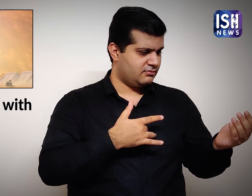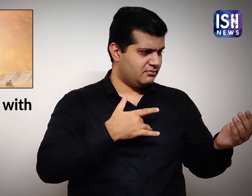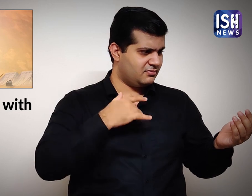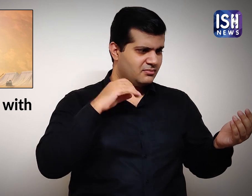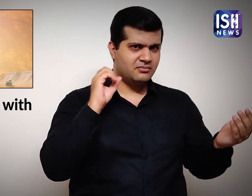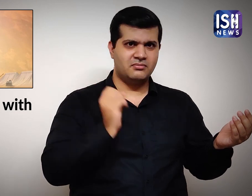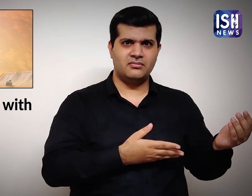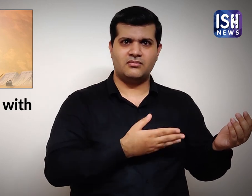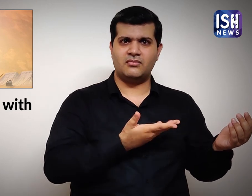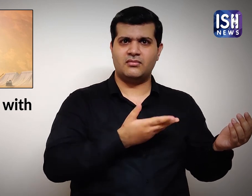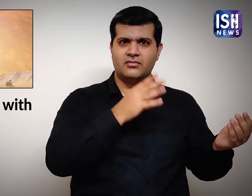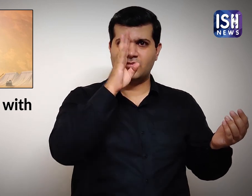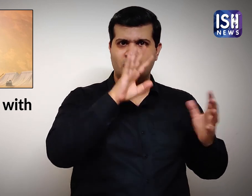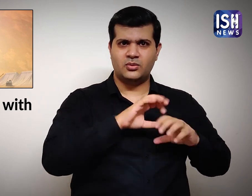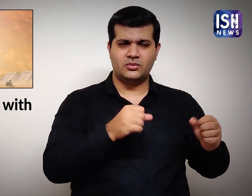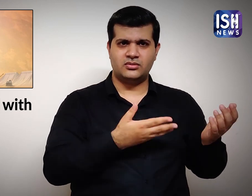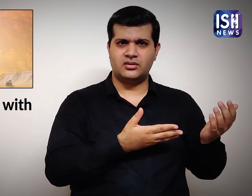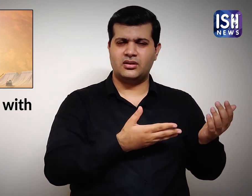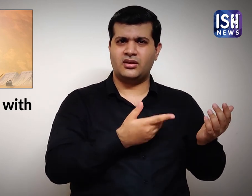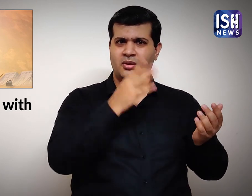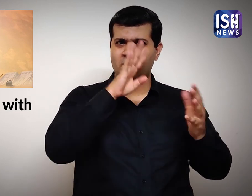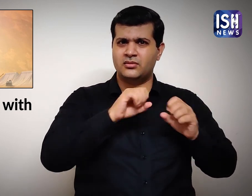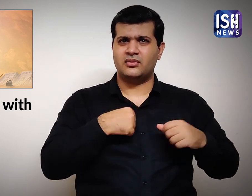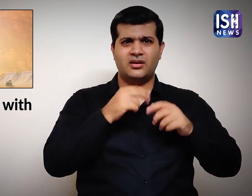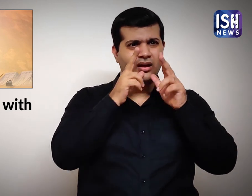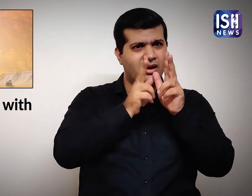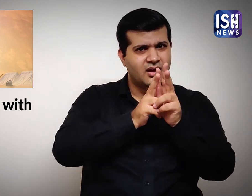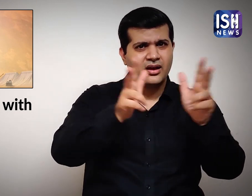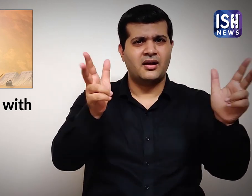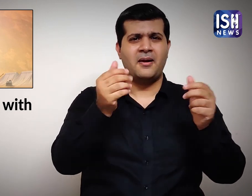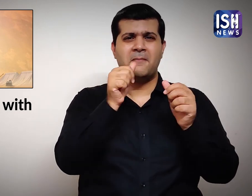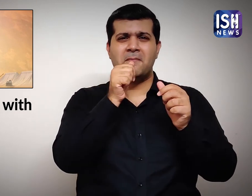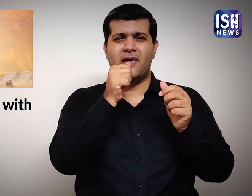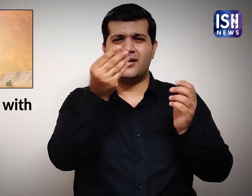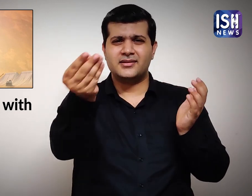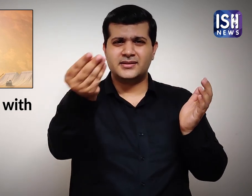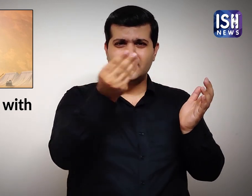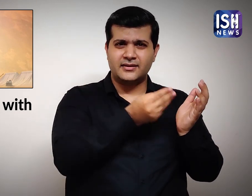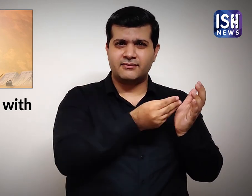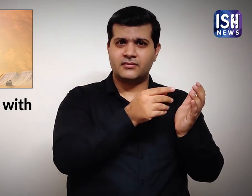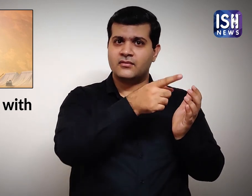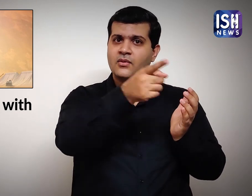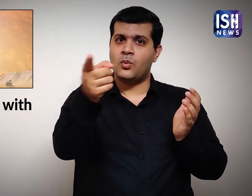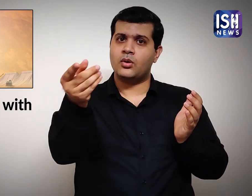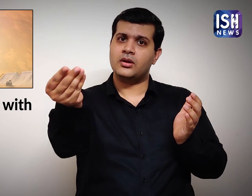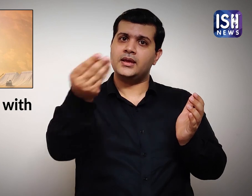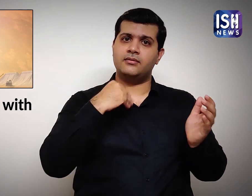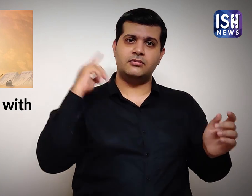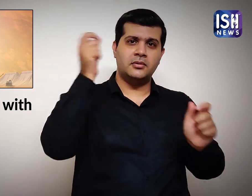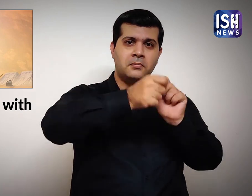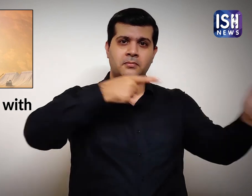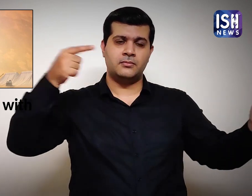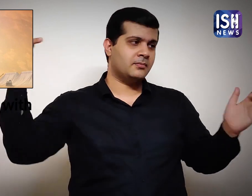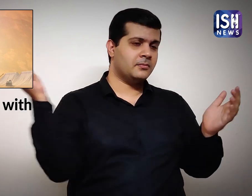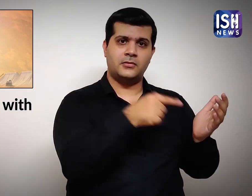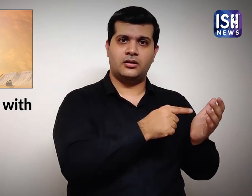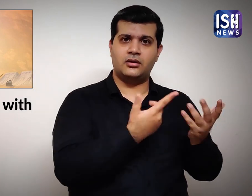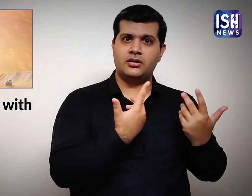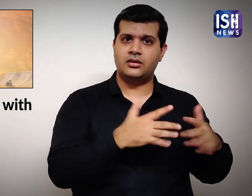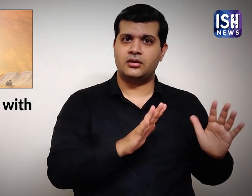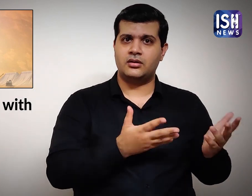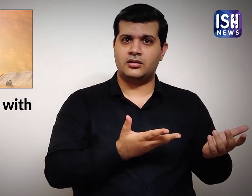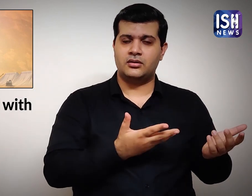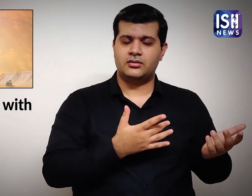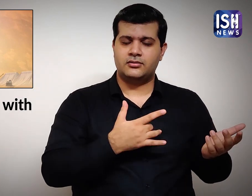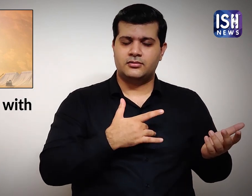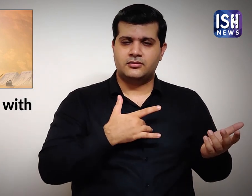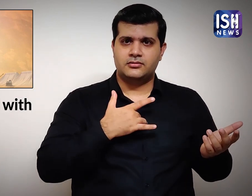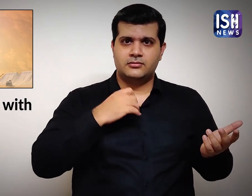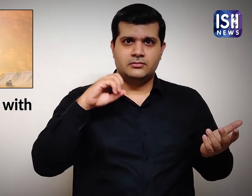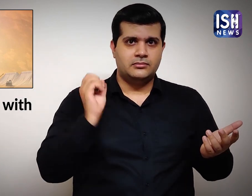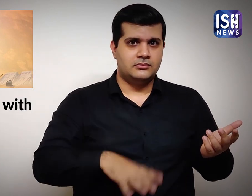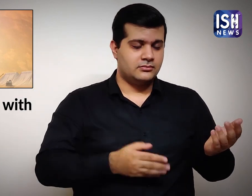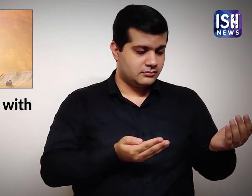Hussain was shocked that instead of giving water, his enemy gave an arrow. He was devastated.